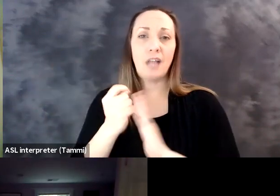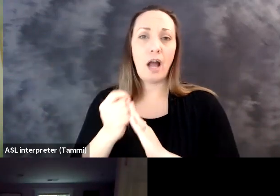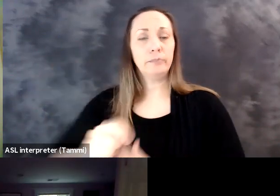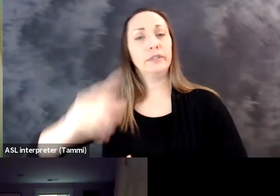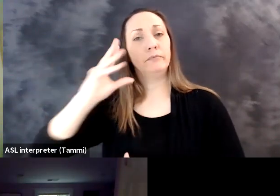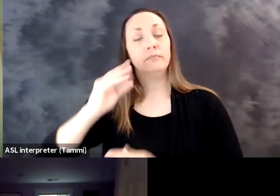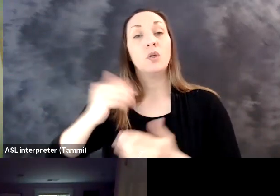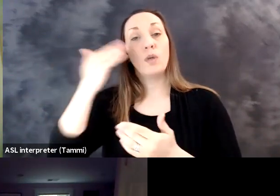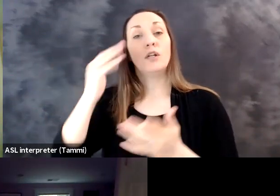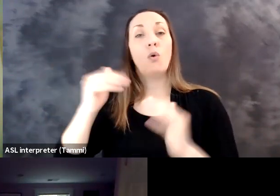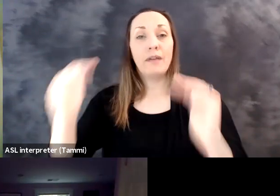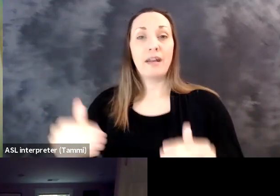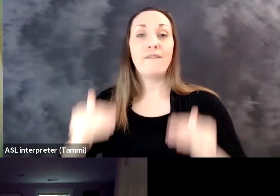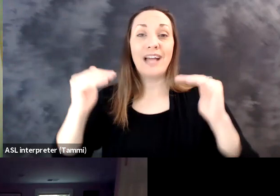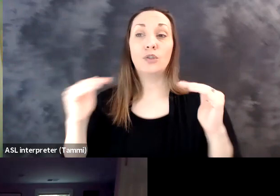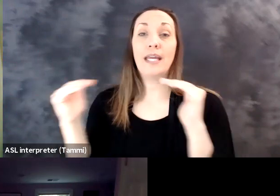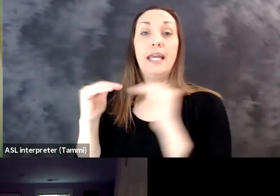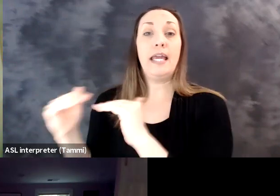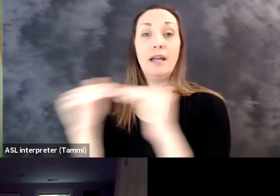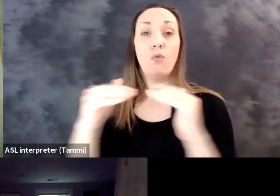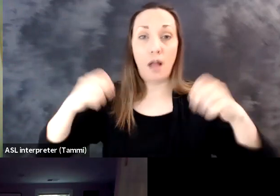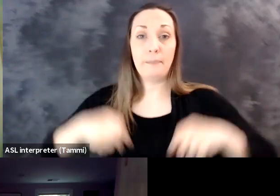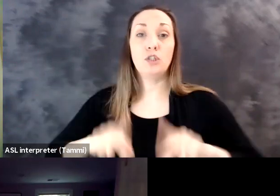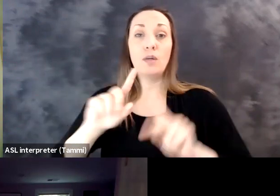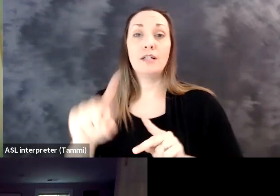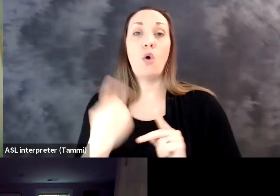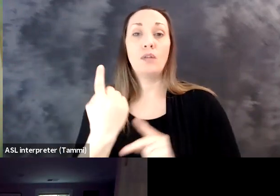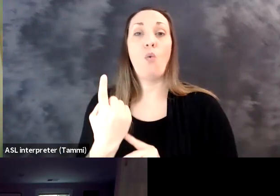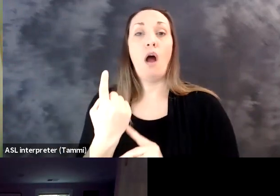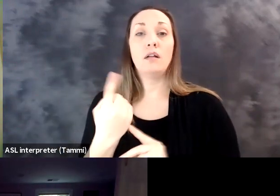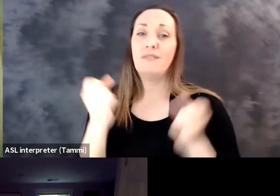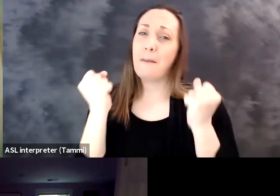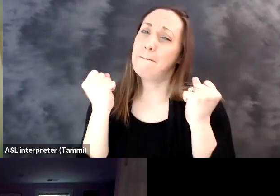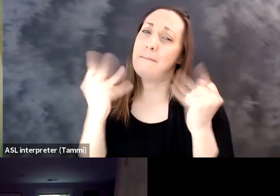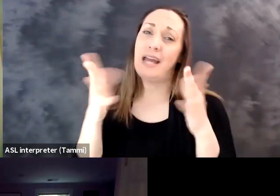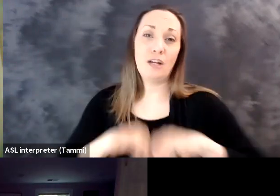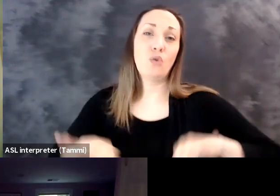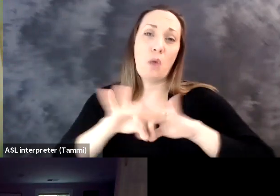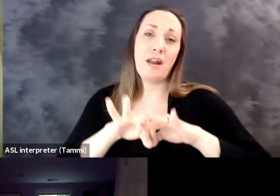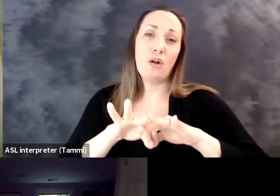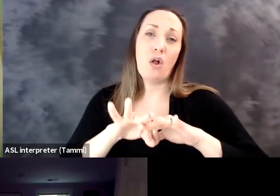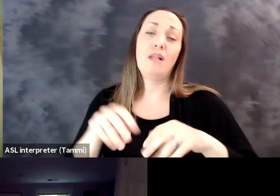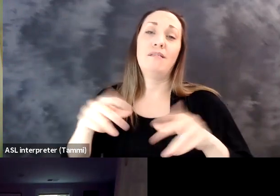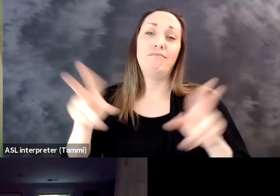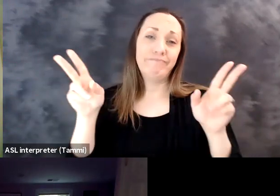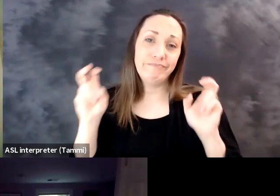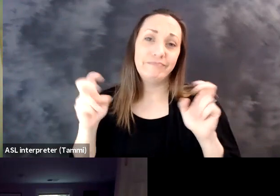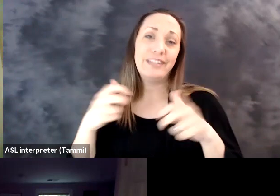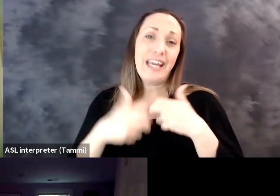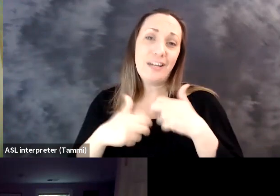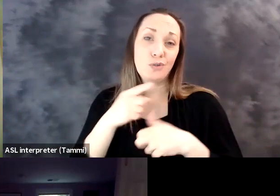all that you have done to support workers during these very tumultuous times. We know that advancing equal opportunity is only one of the many critical issues